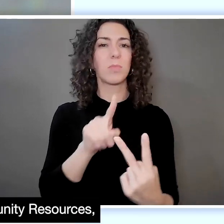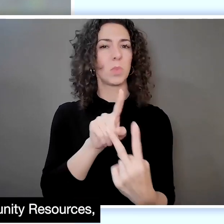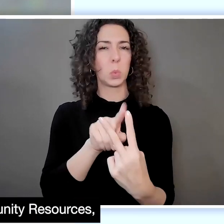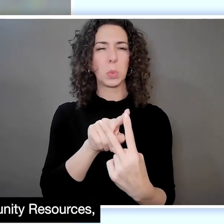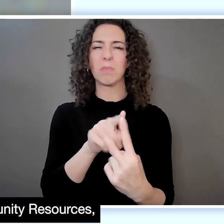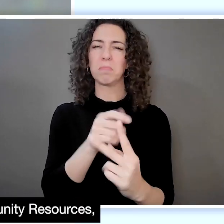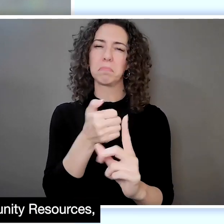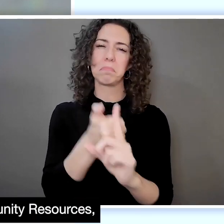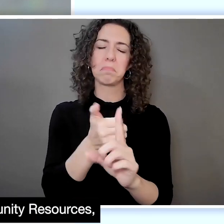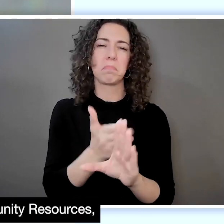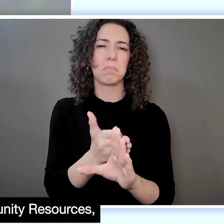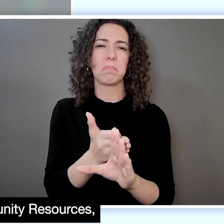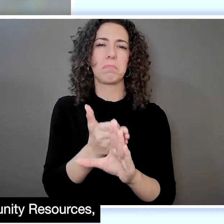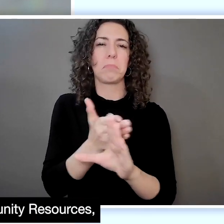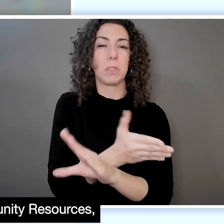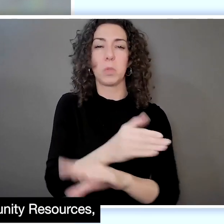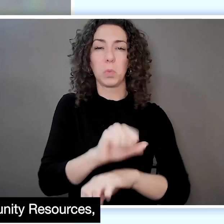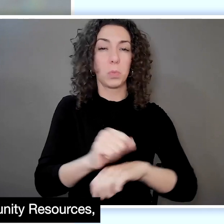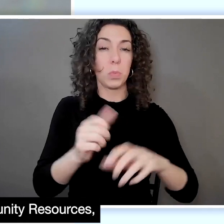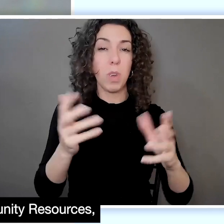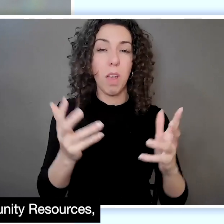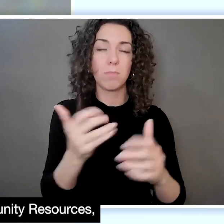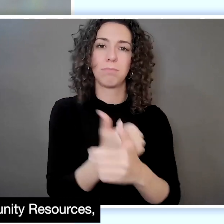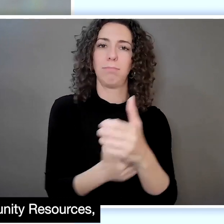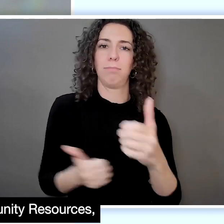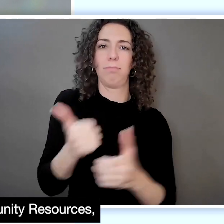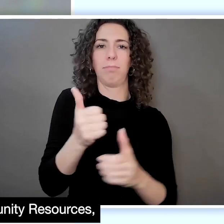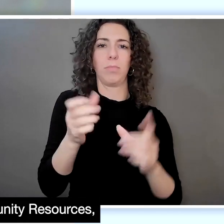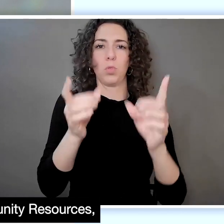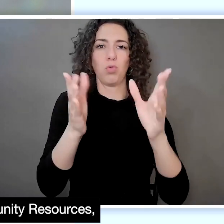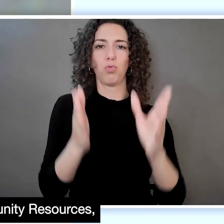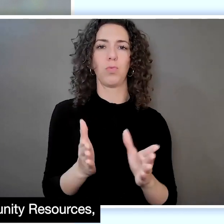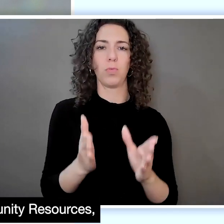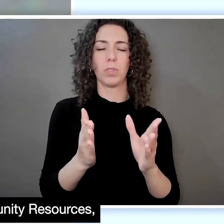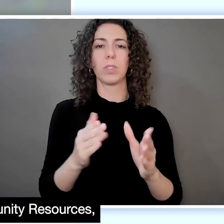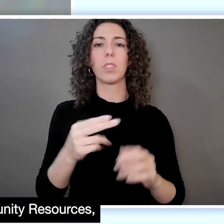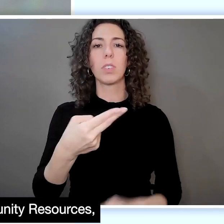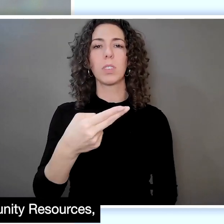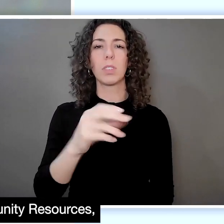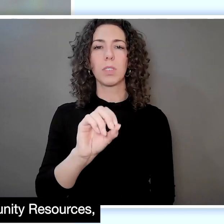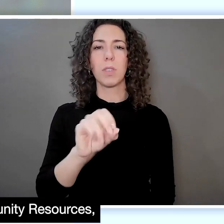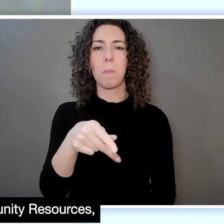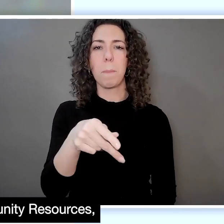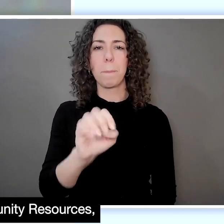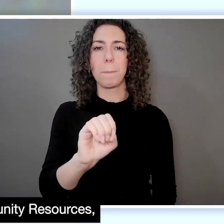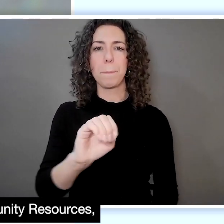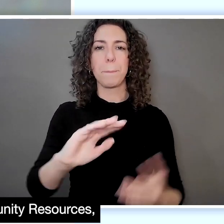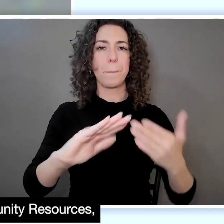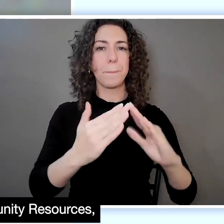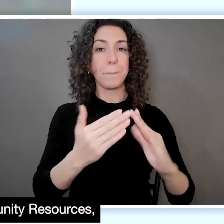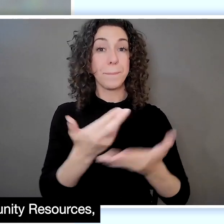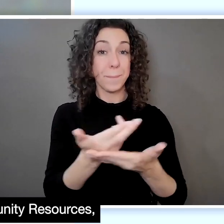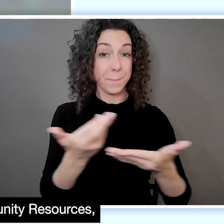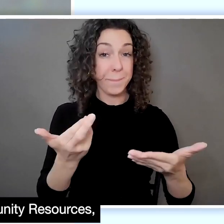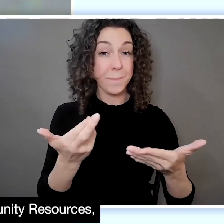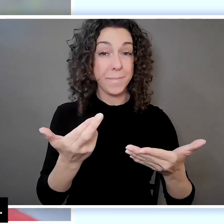One is a former Executive Director of Hope Community Resources,